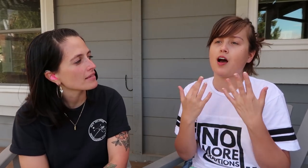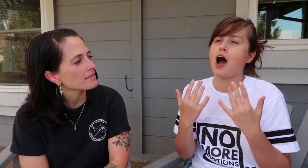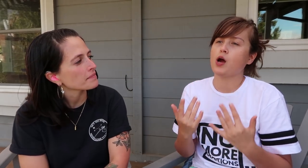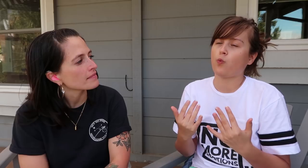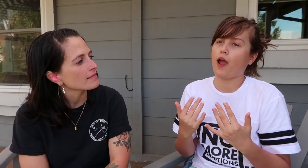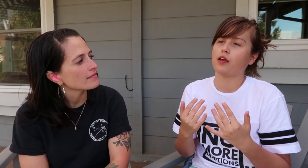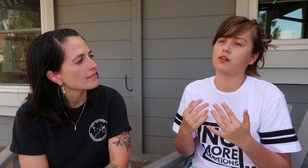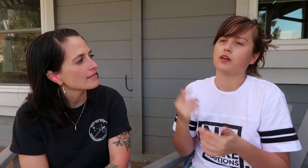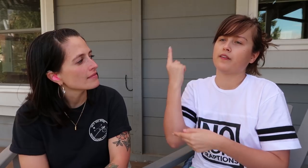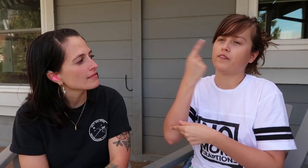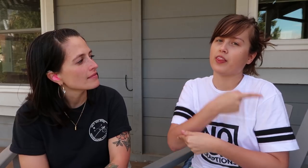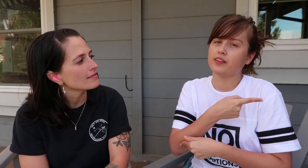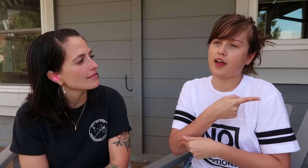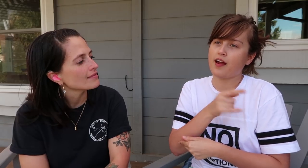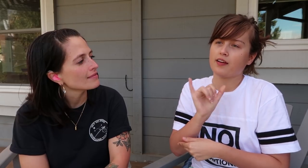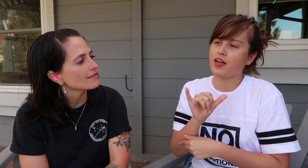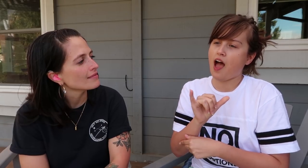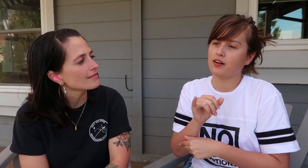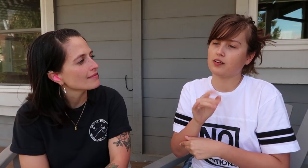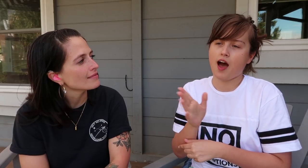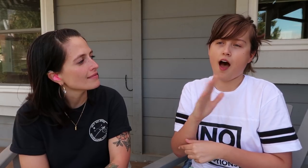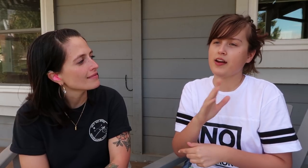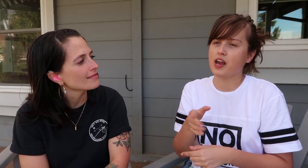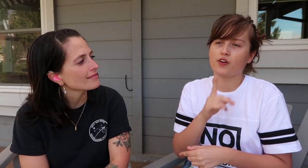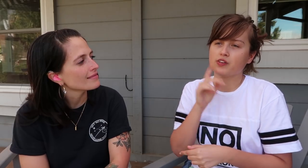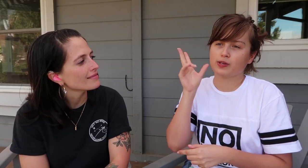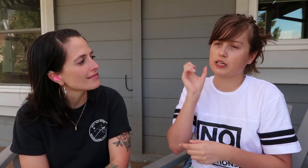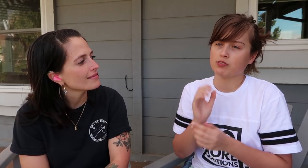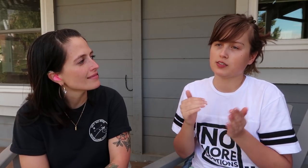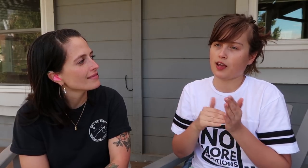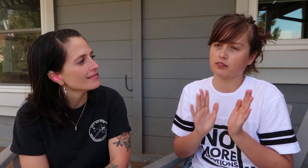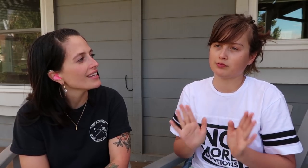I wait for the day that I never have to hear it again.